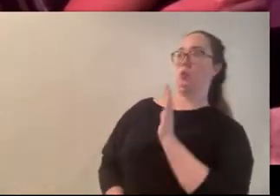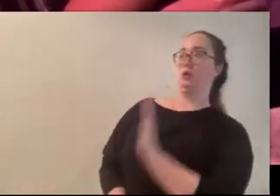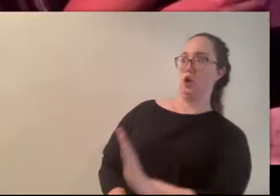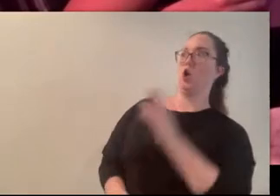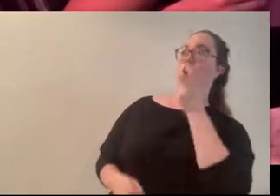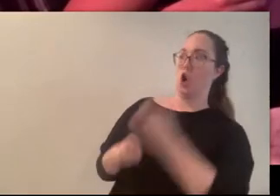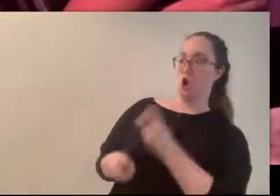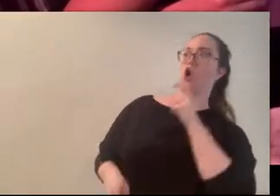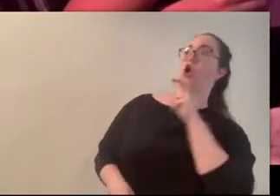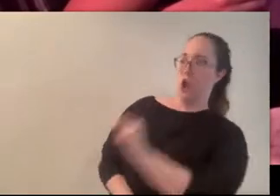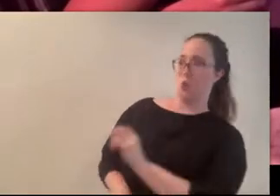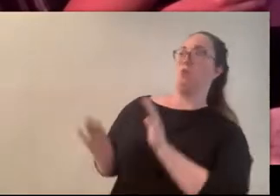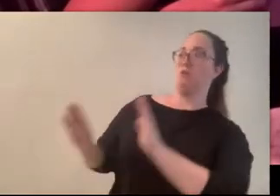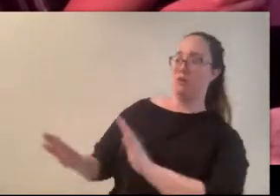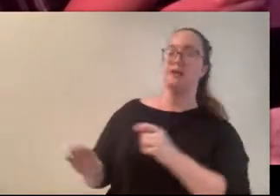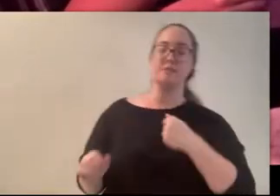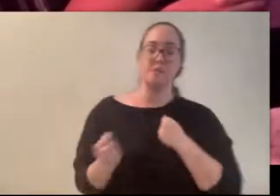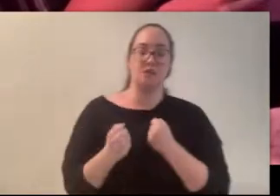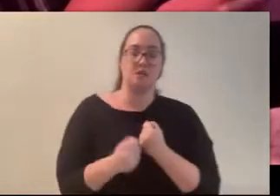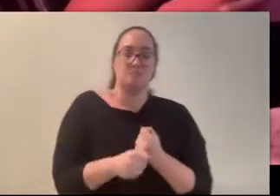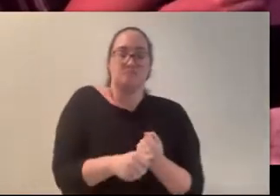(Carly) Every hair on my body stood up at once.